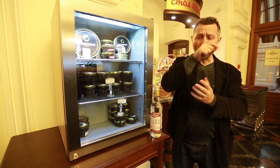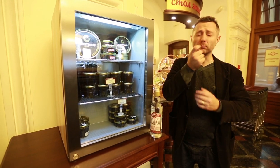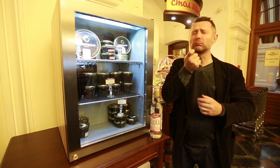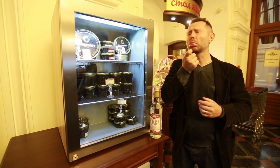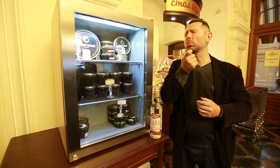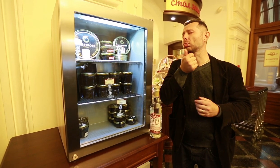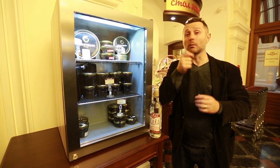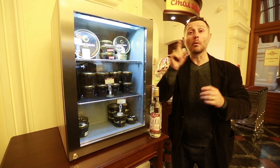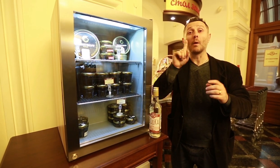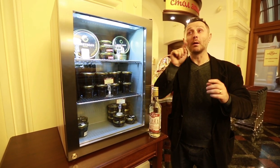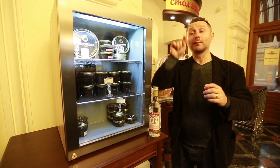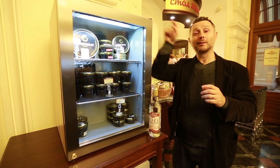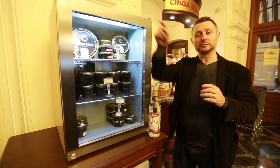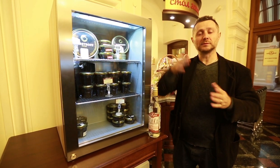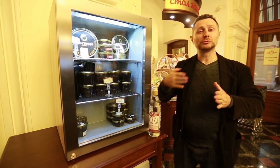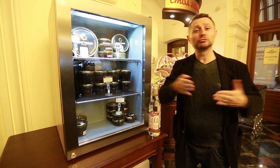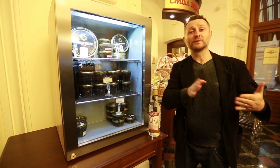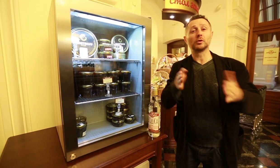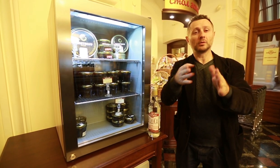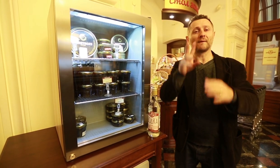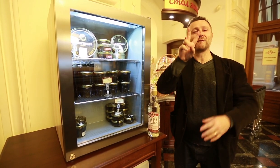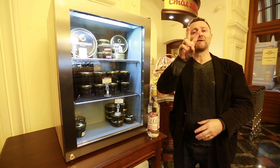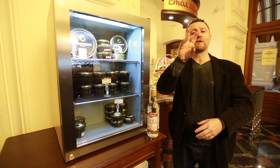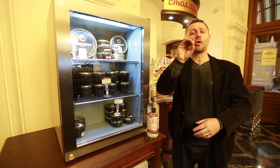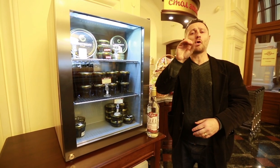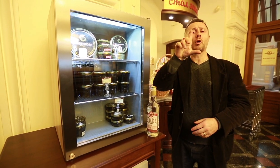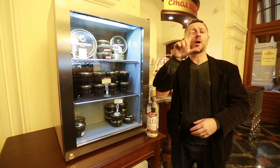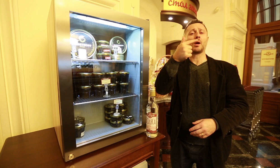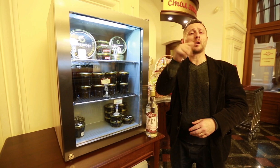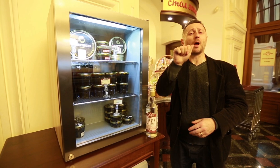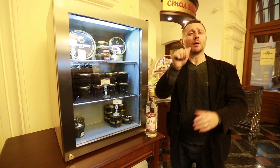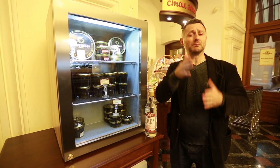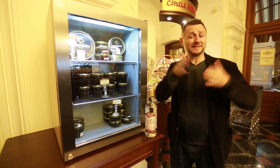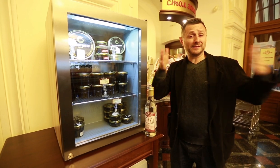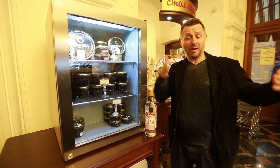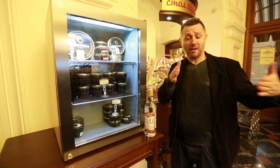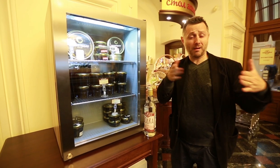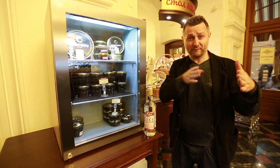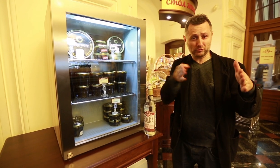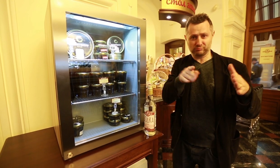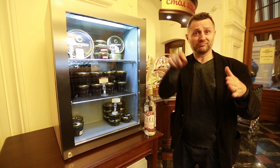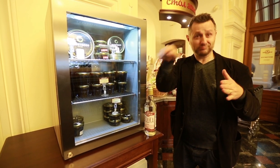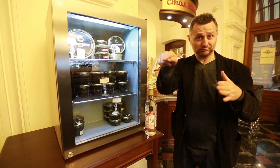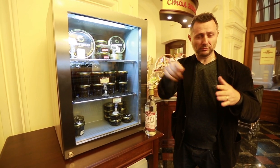sturgeon in the Volga River is very expensive, just like gold. The proper way to eat